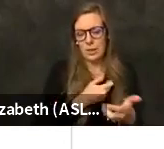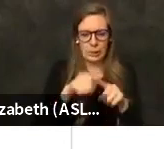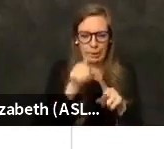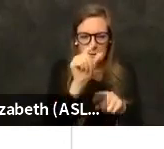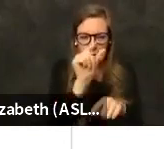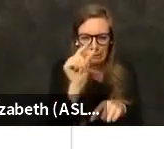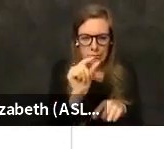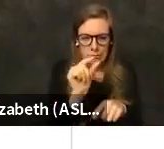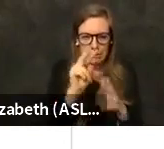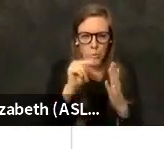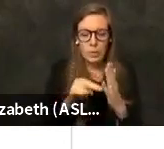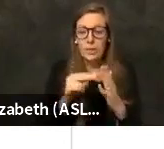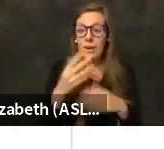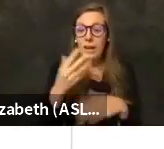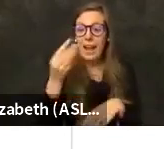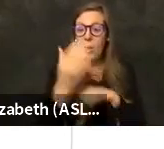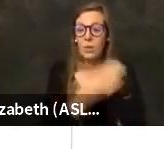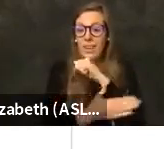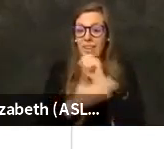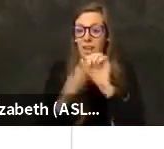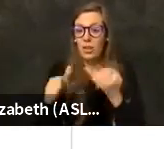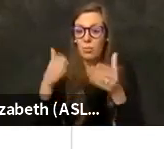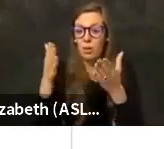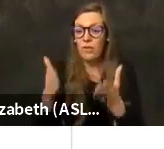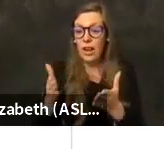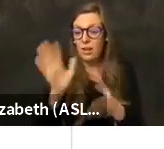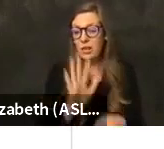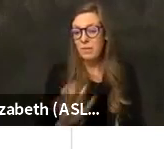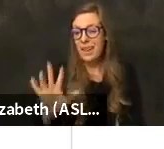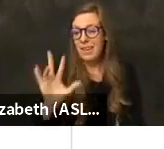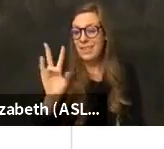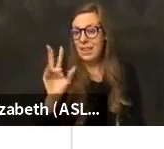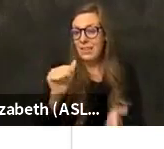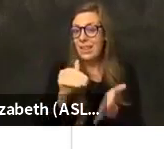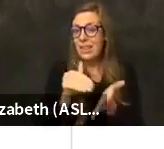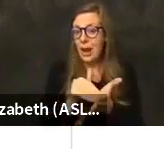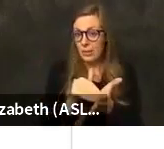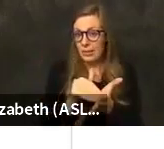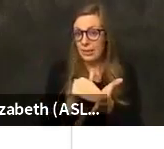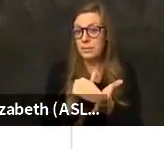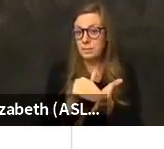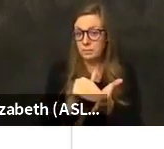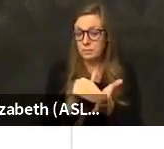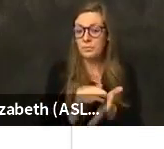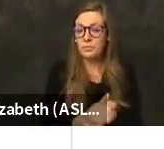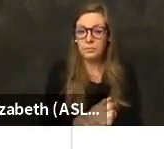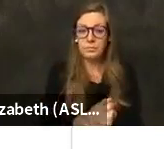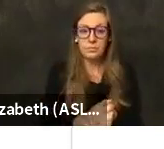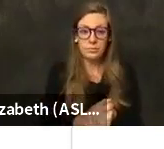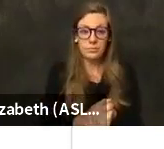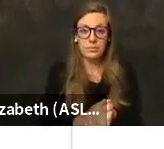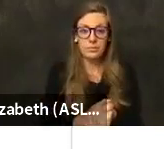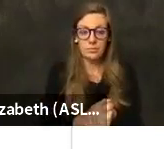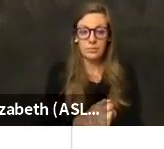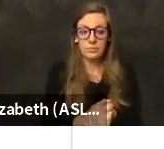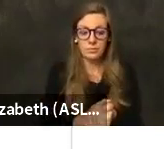out of county provider's account for about seven thousand of the doses that we see here.